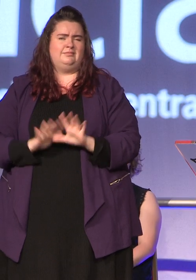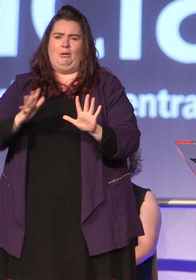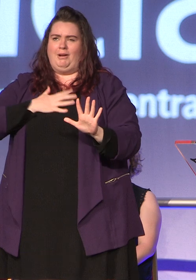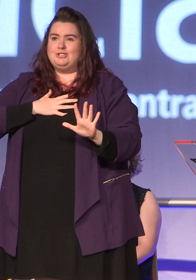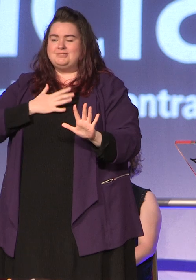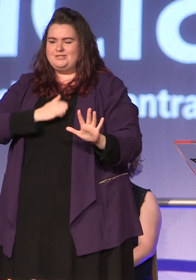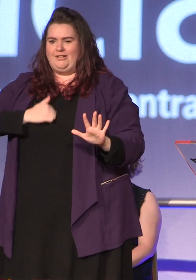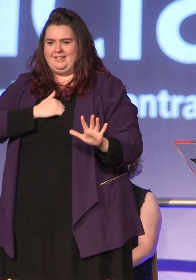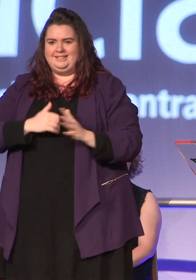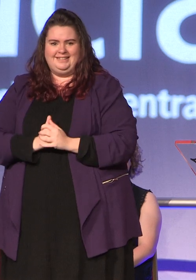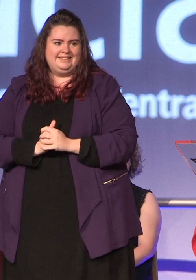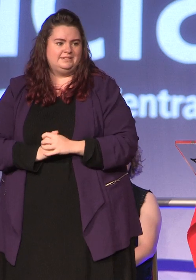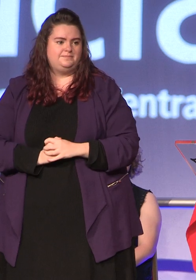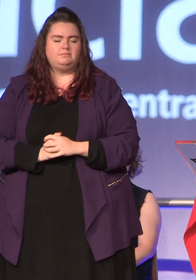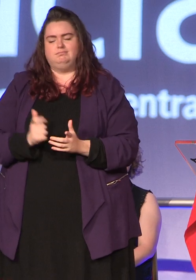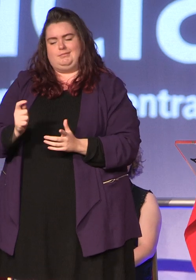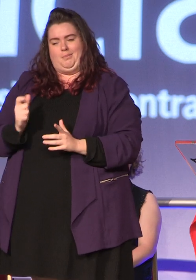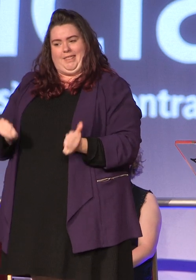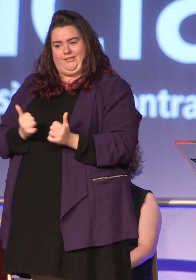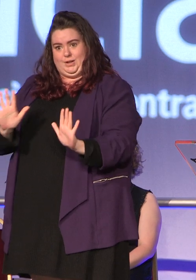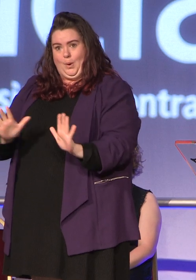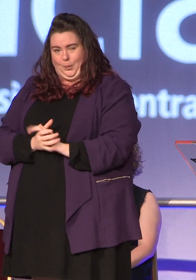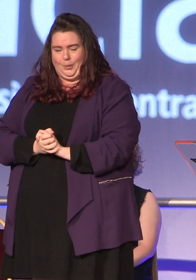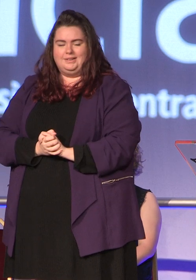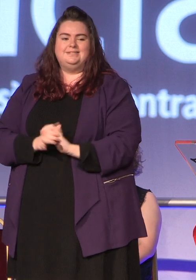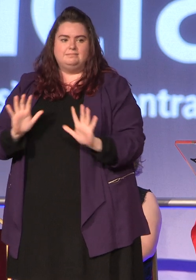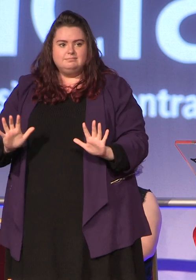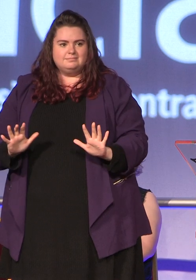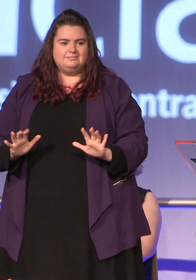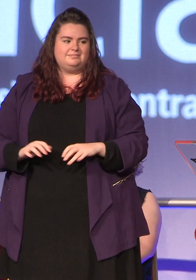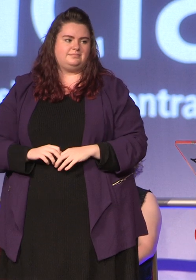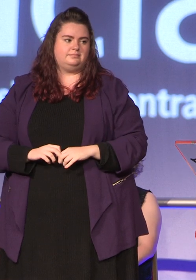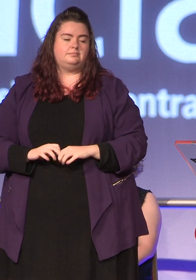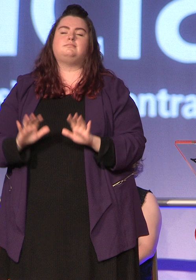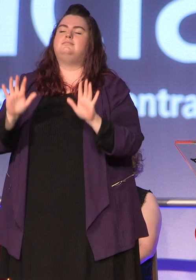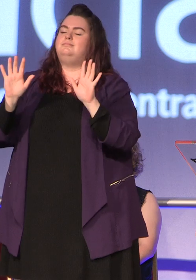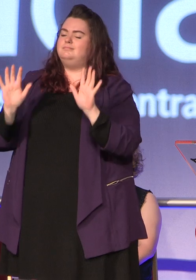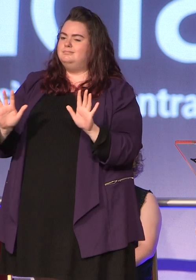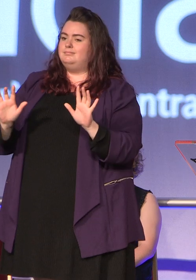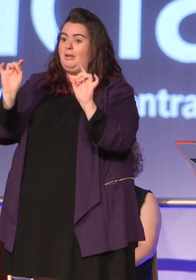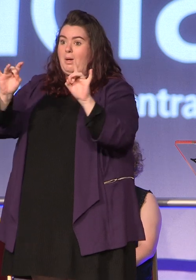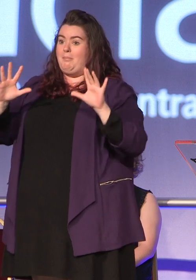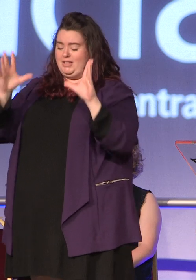Finally got a little bit left Oh. However the magic does not stop now,